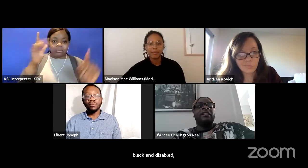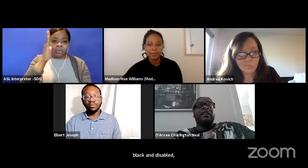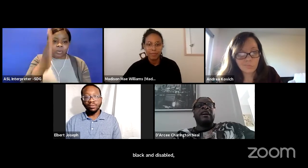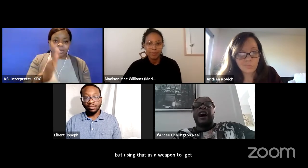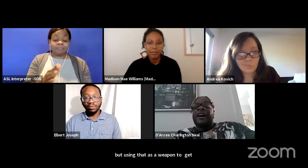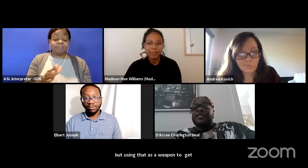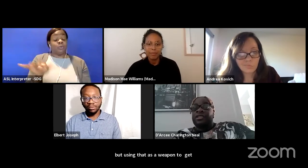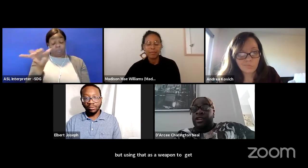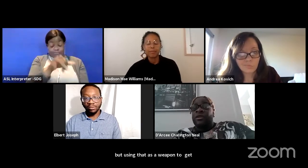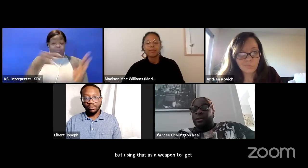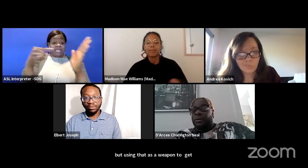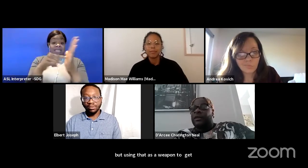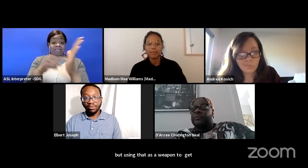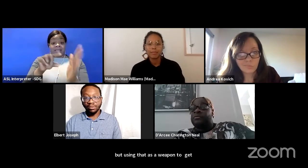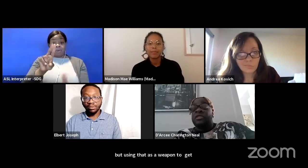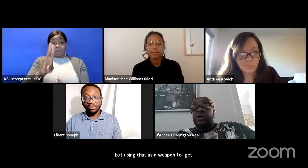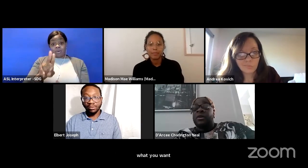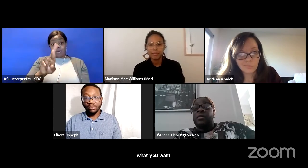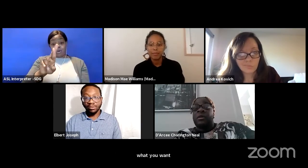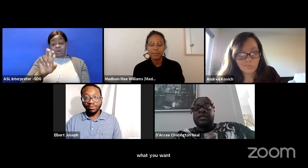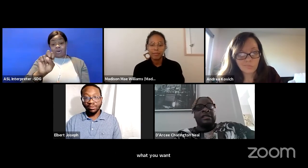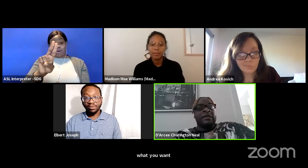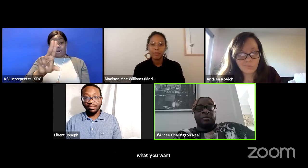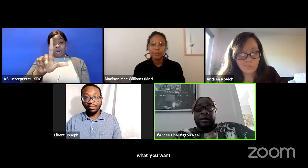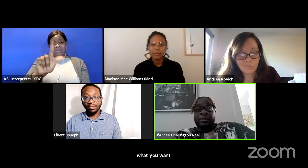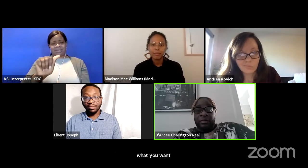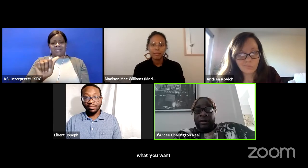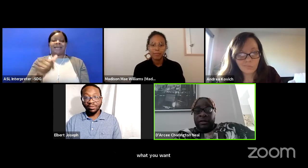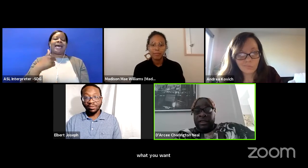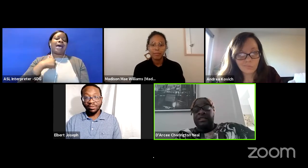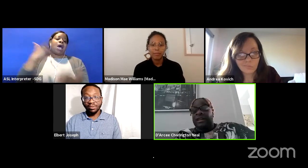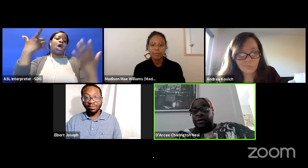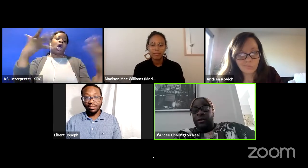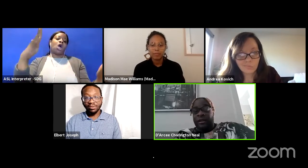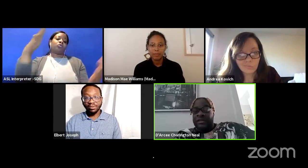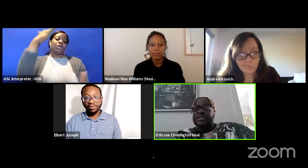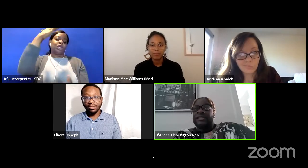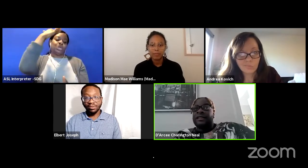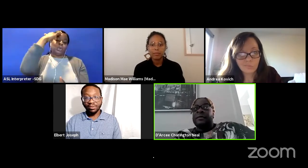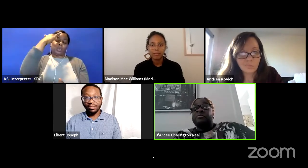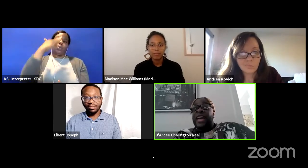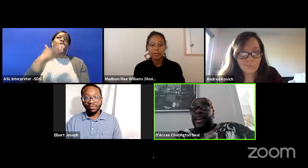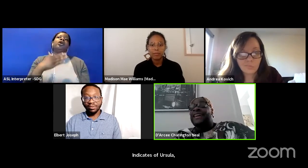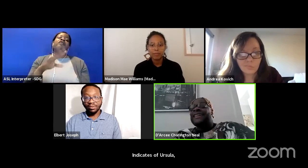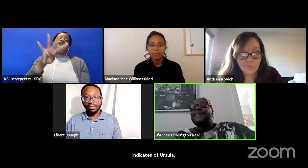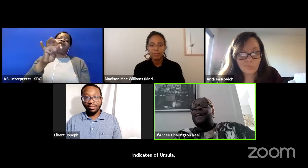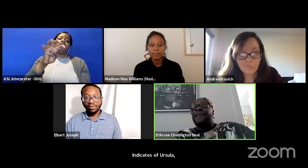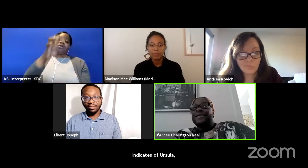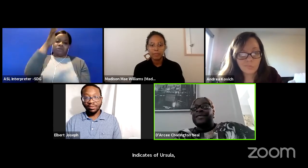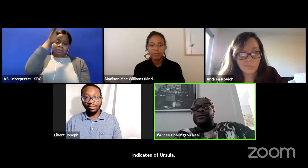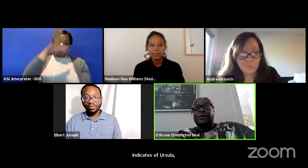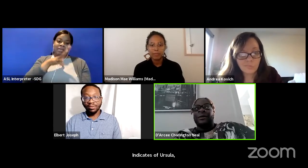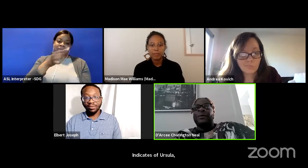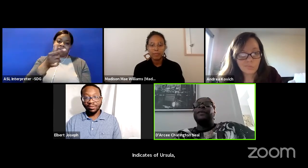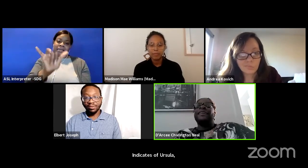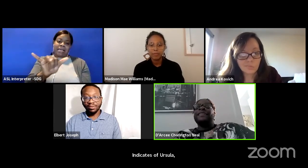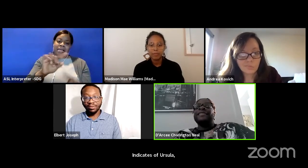of Ursula, I knew that there were no other disabled people in that chorus. And I also knew